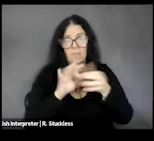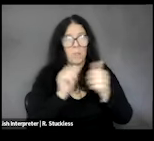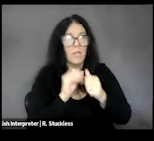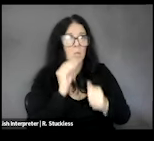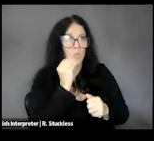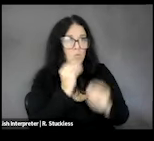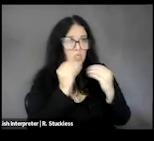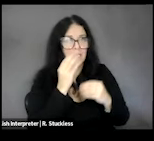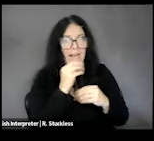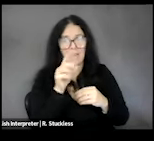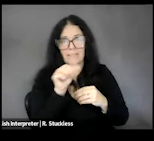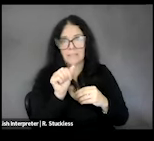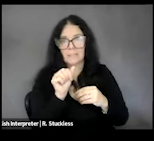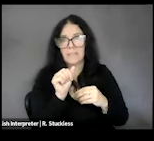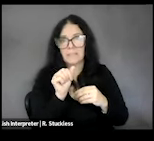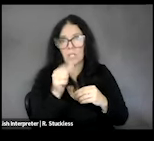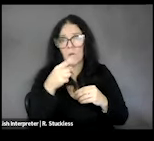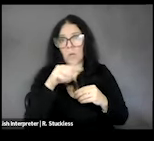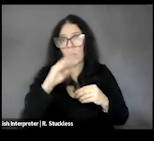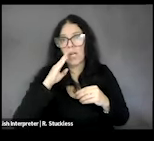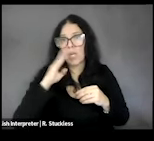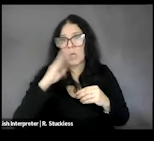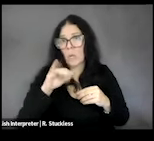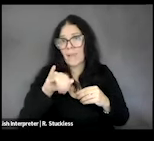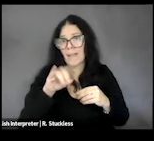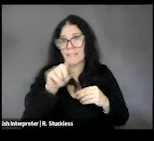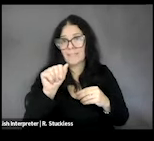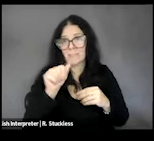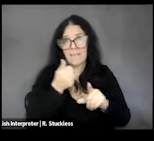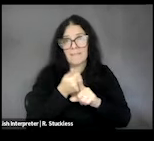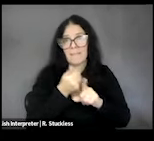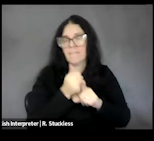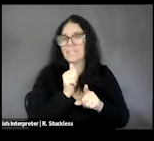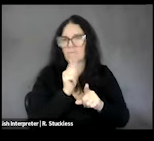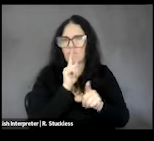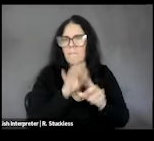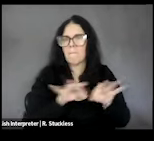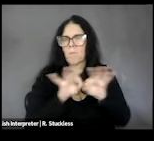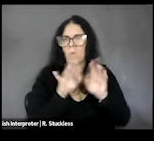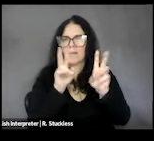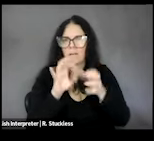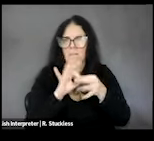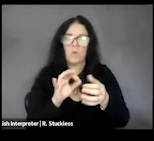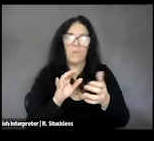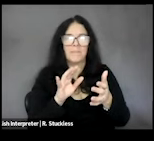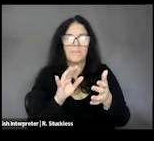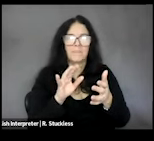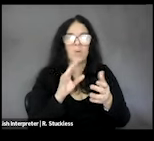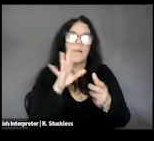We know that disability is an important topic around - or rather nutrition rather - is an important